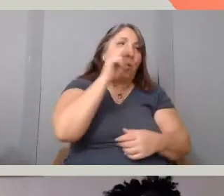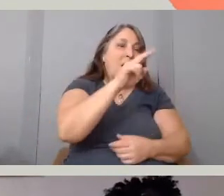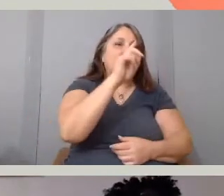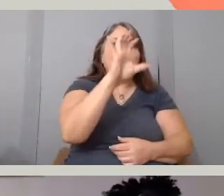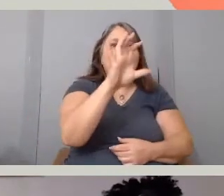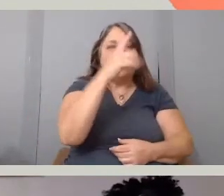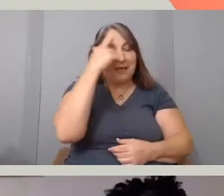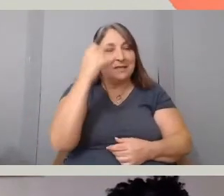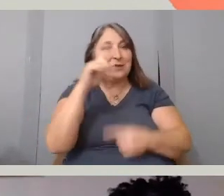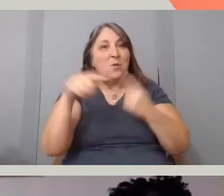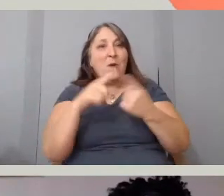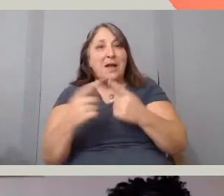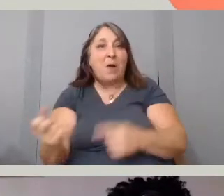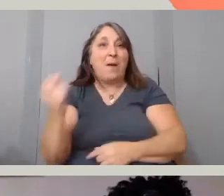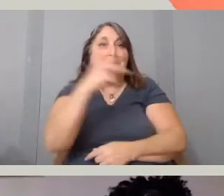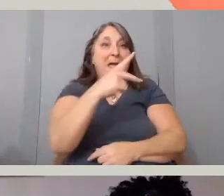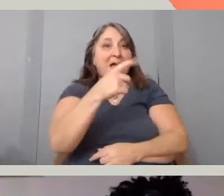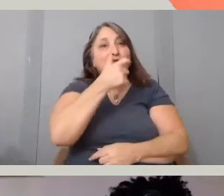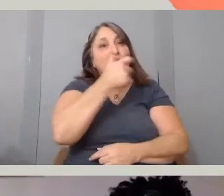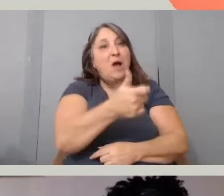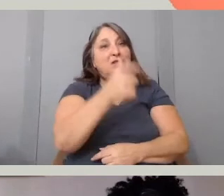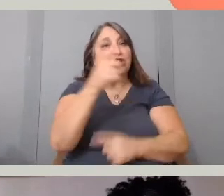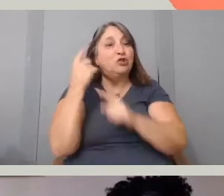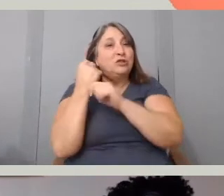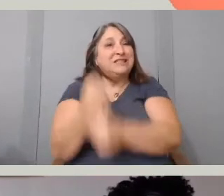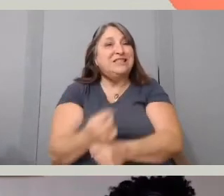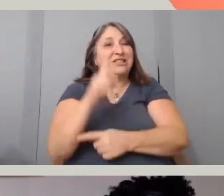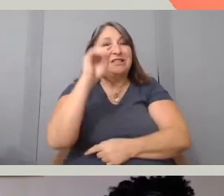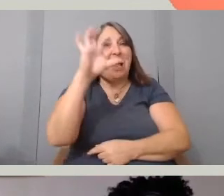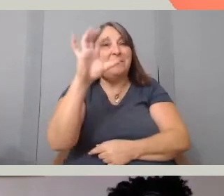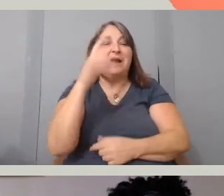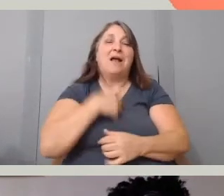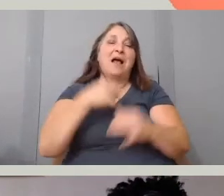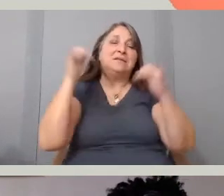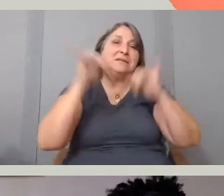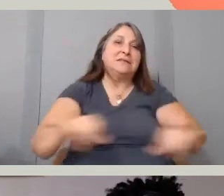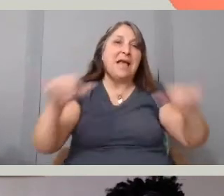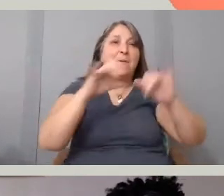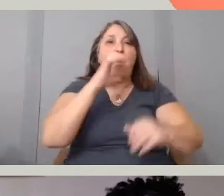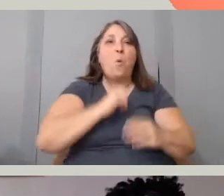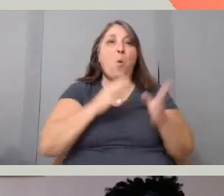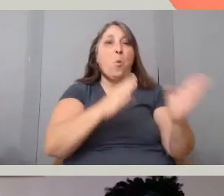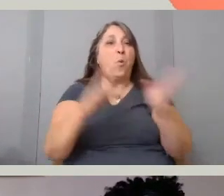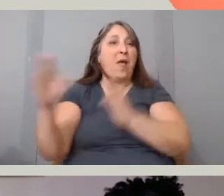to traditional documentary films, I fell back into those old ways. So just allowing myself to expand